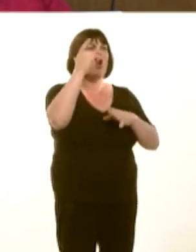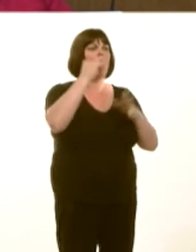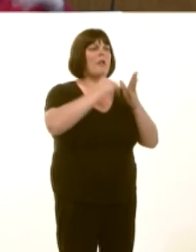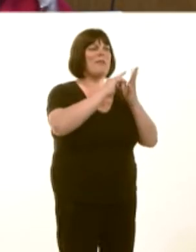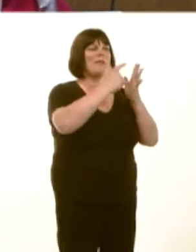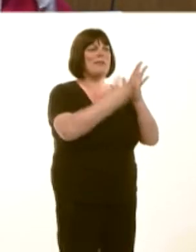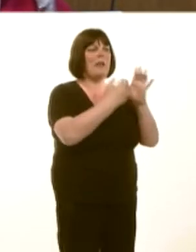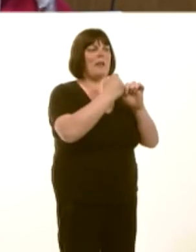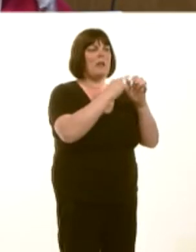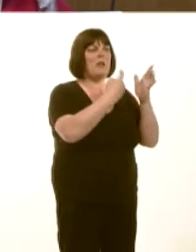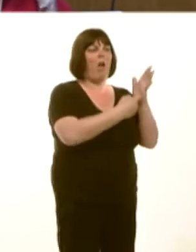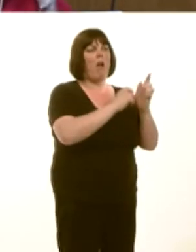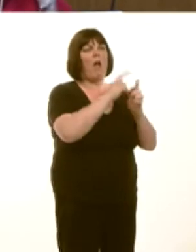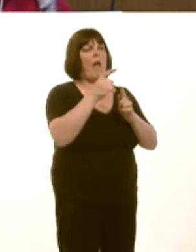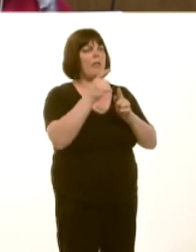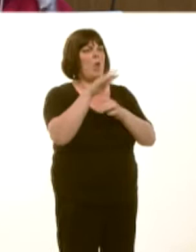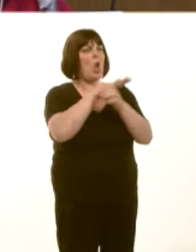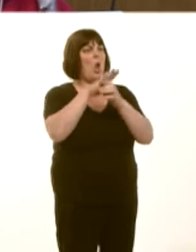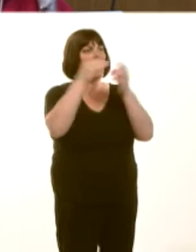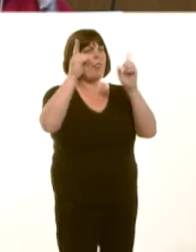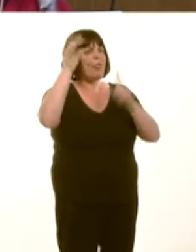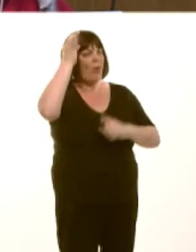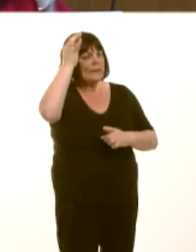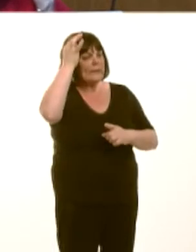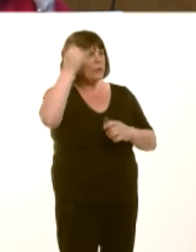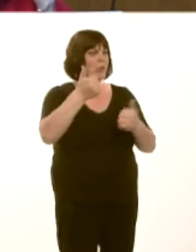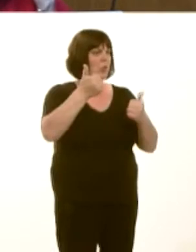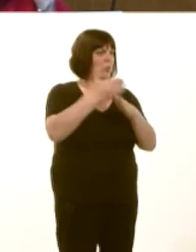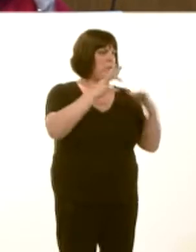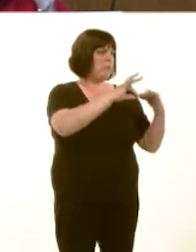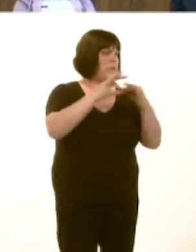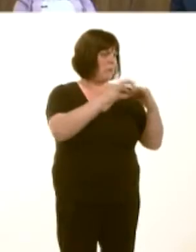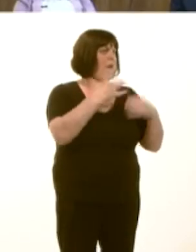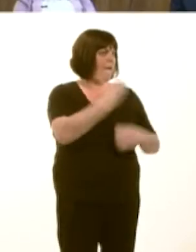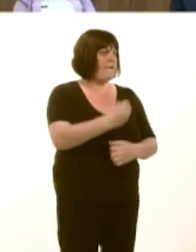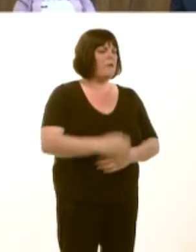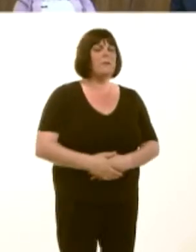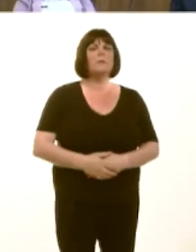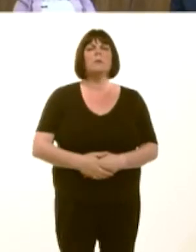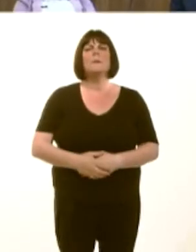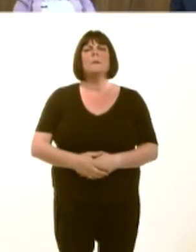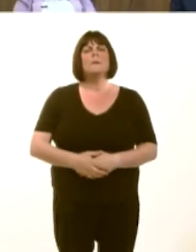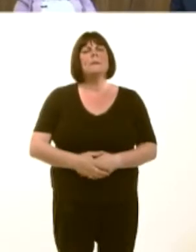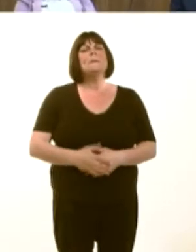ei darparu yn sir G‚r fel menter ar y cyd rhwng Coleg Sir G‚r aír awdurdod lleol,